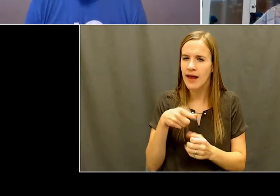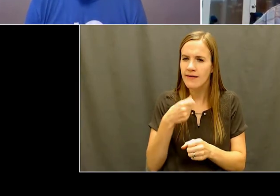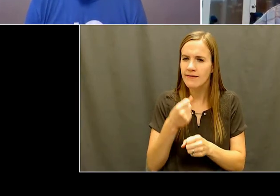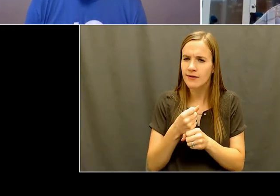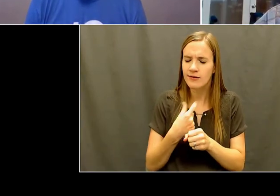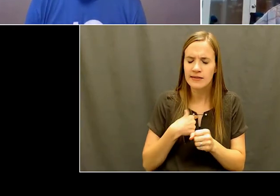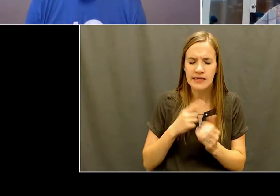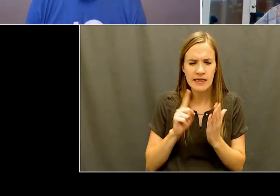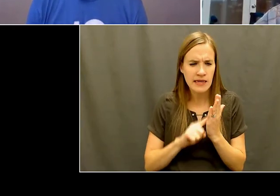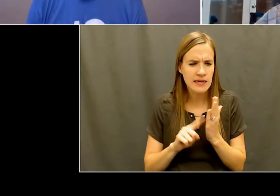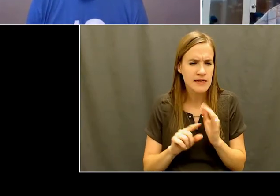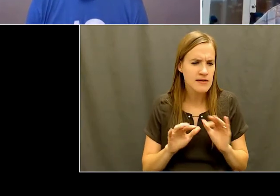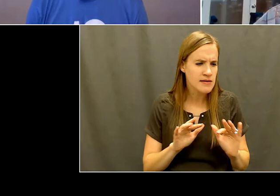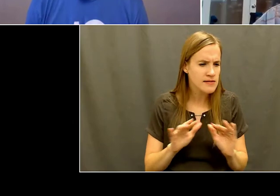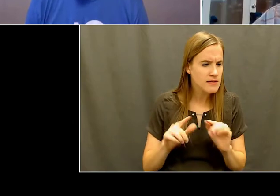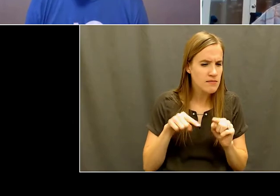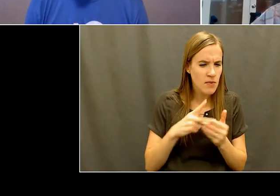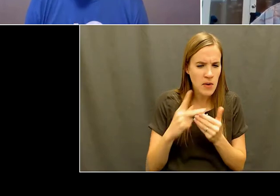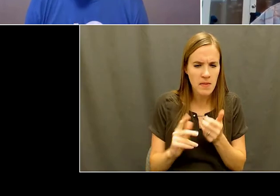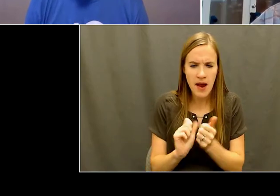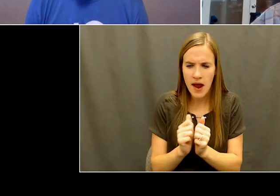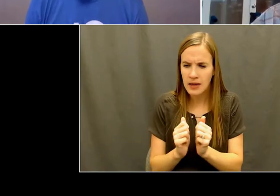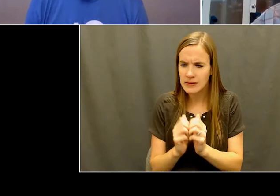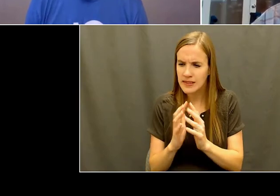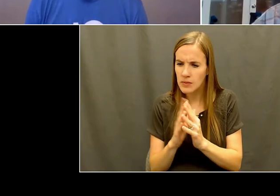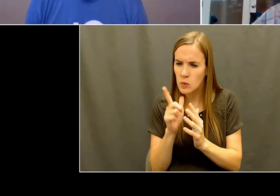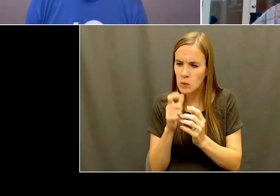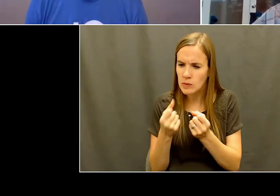with, what kind of support I was going to have and then to